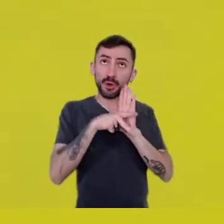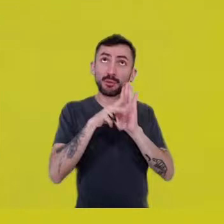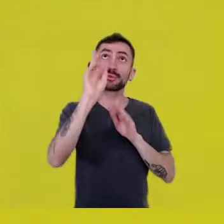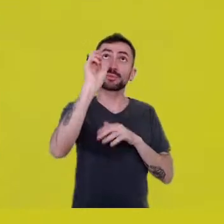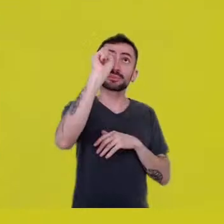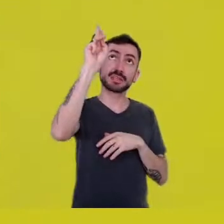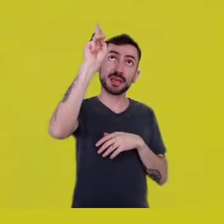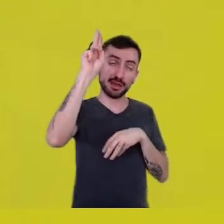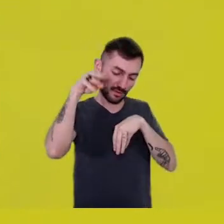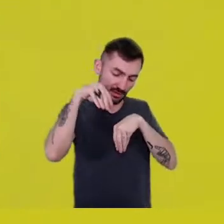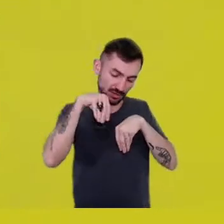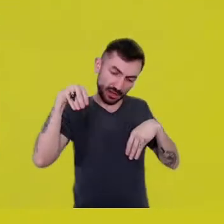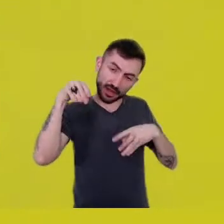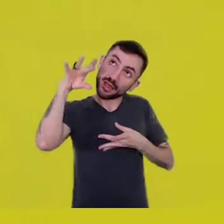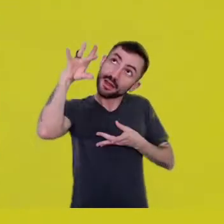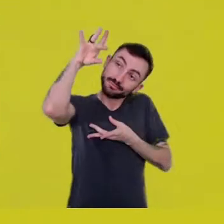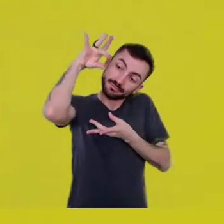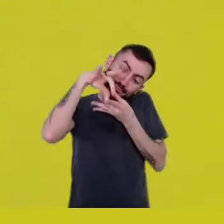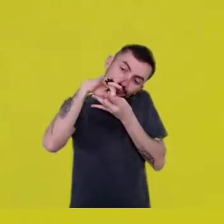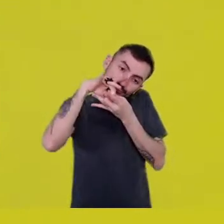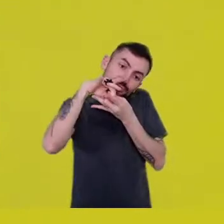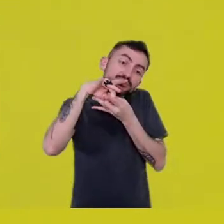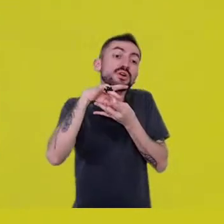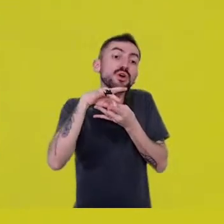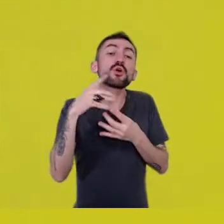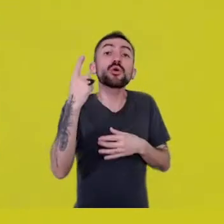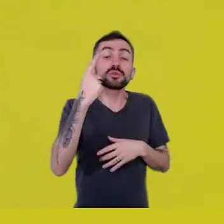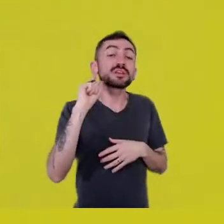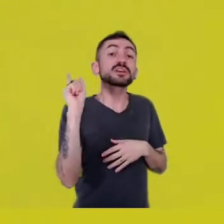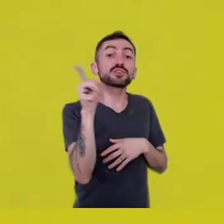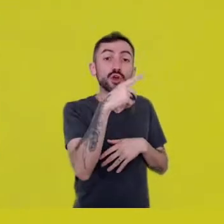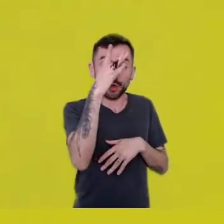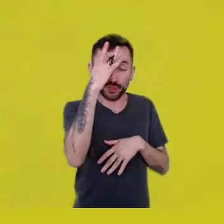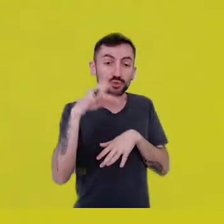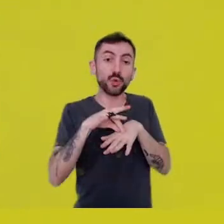that we can imagine humans lifting the sky.